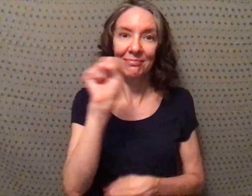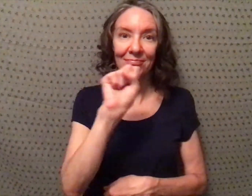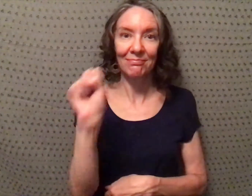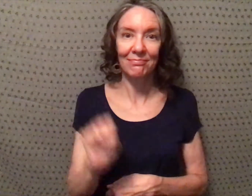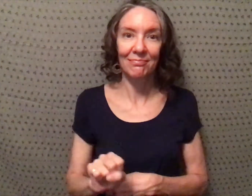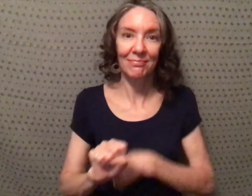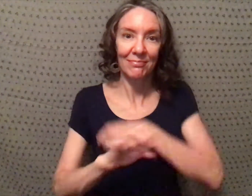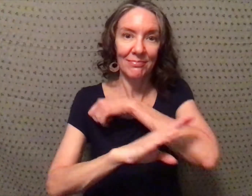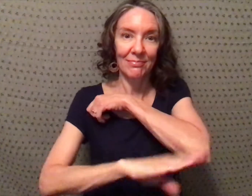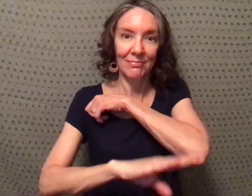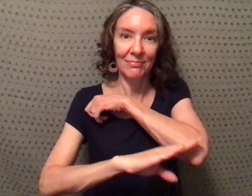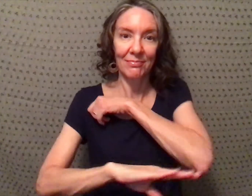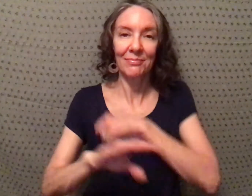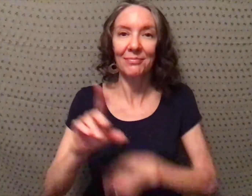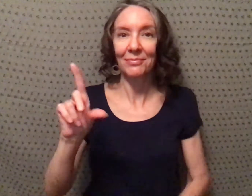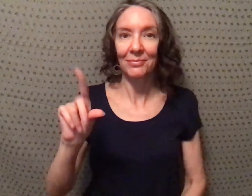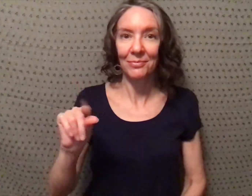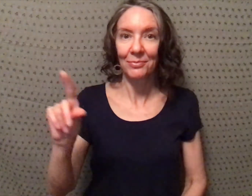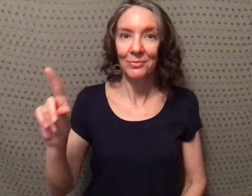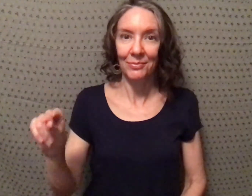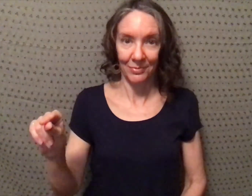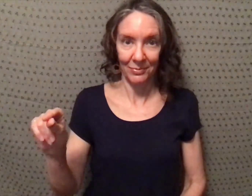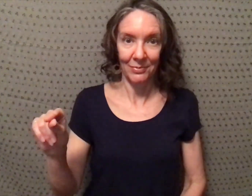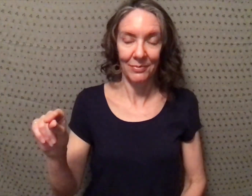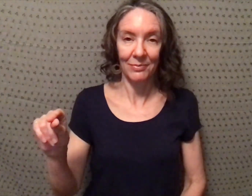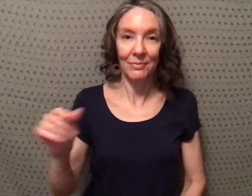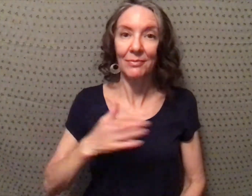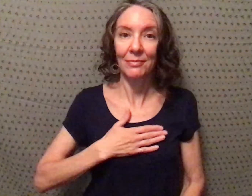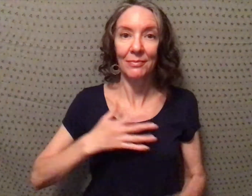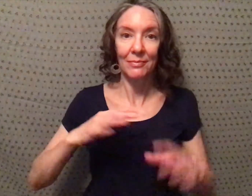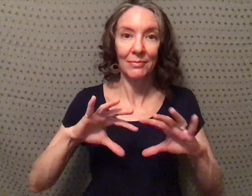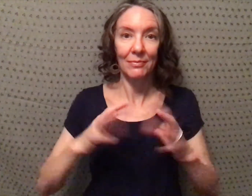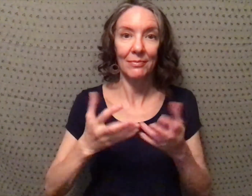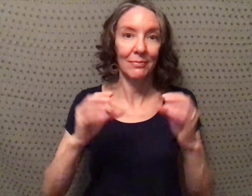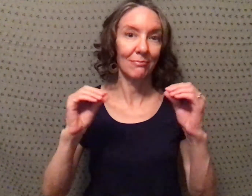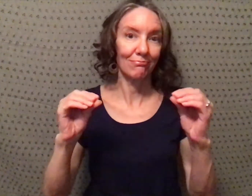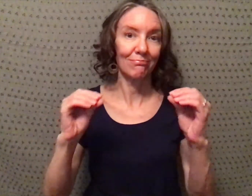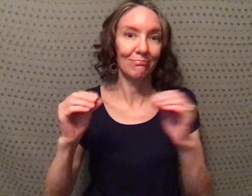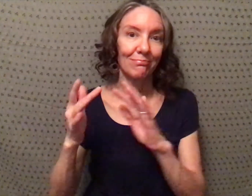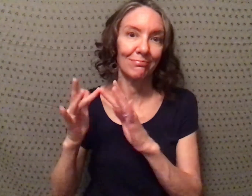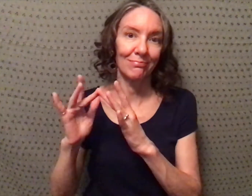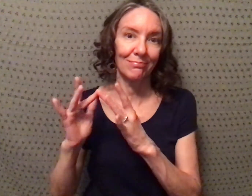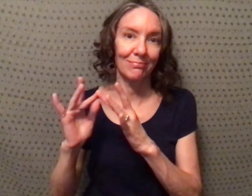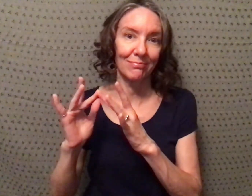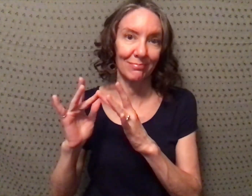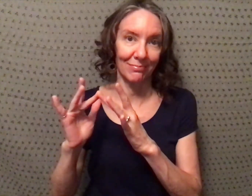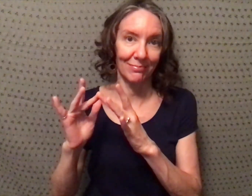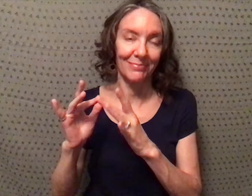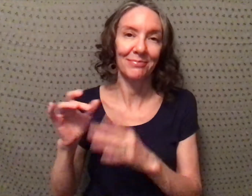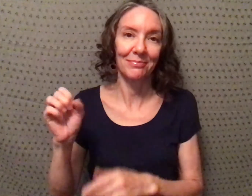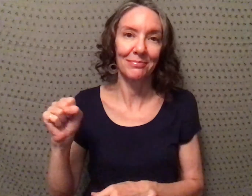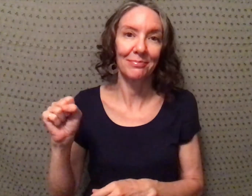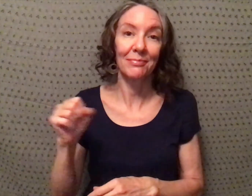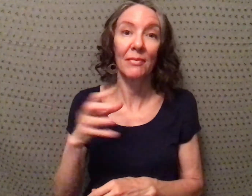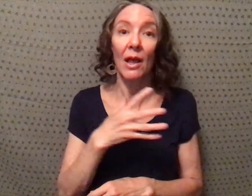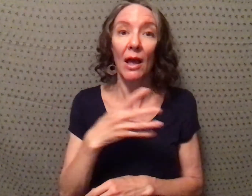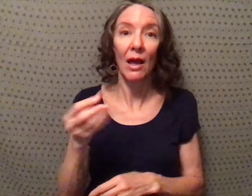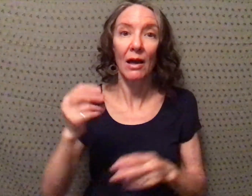This semester, fall of 2020, my class is being taught online